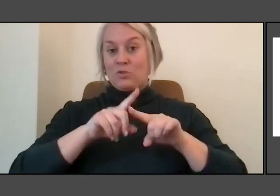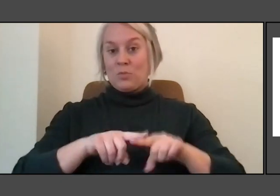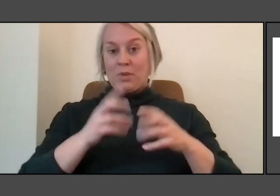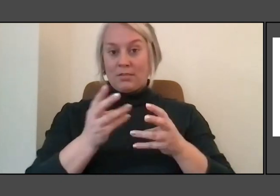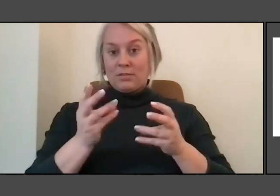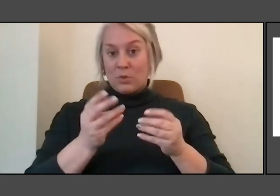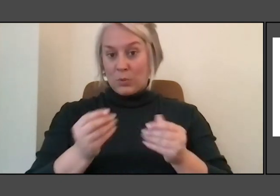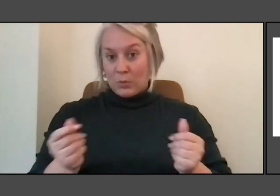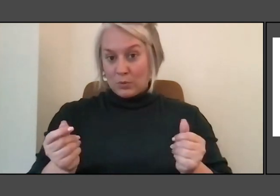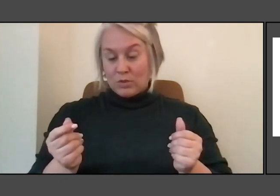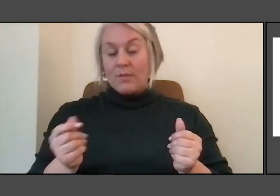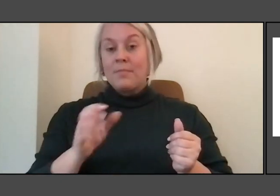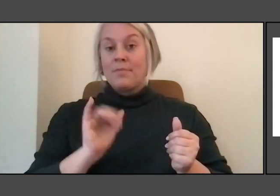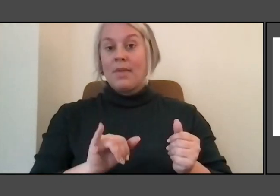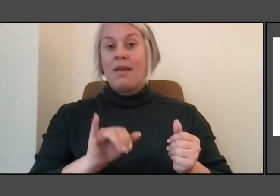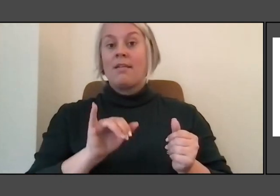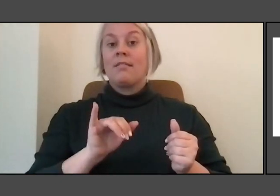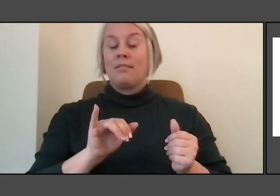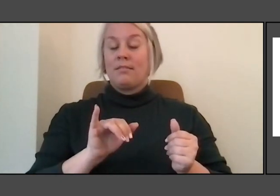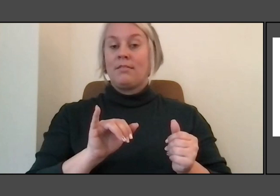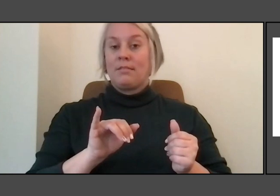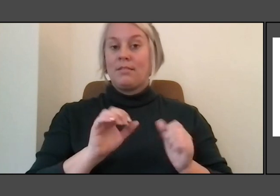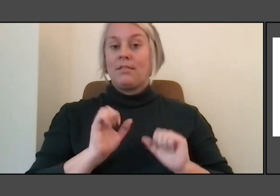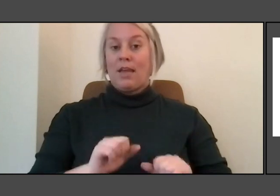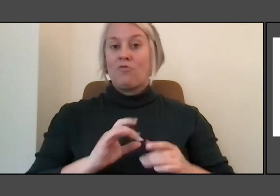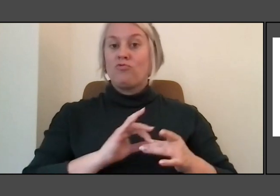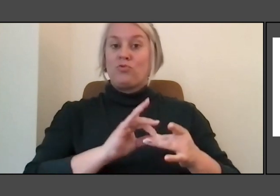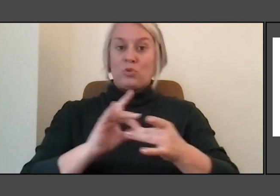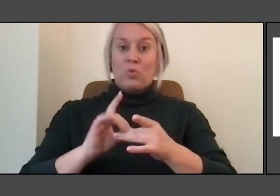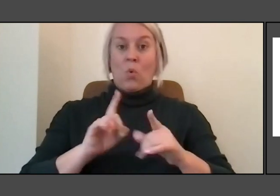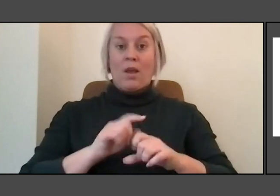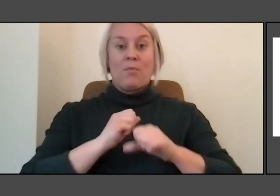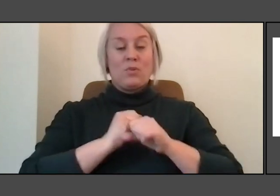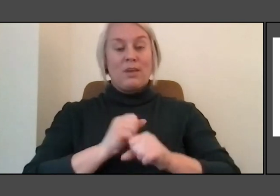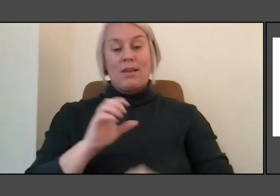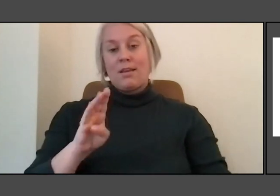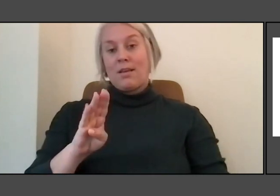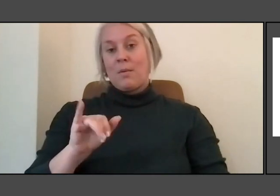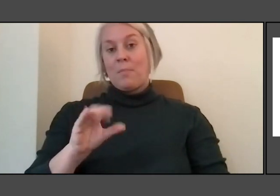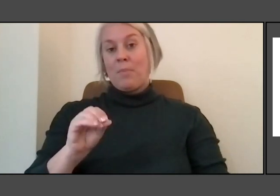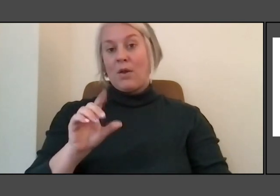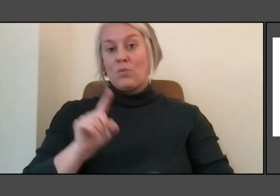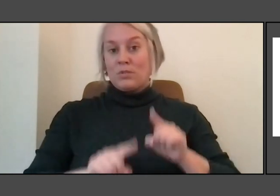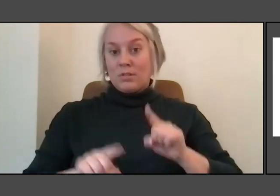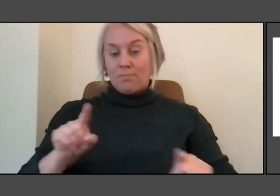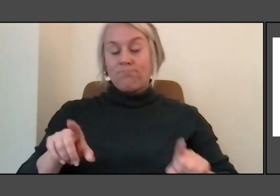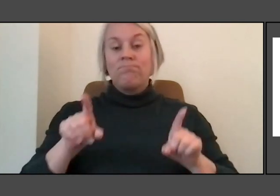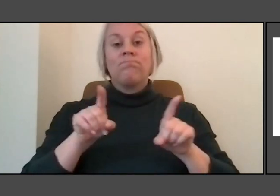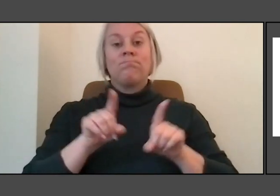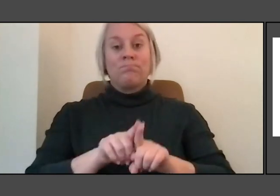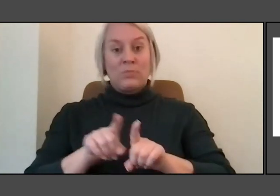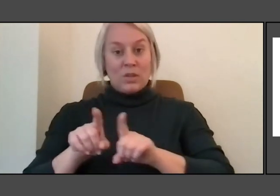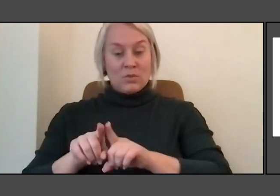and protect biodiversity as well as absorb significant amounts of greenhouse gases.